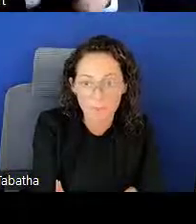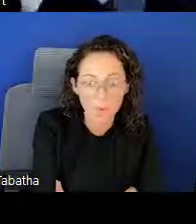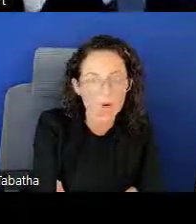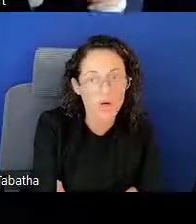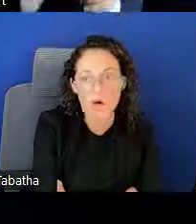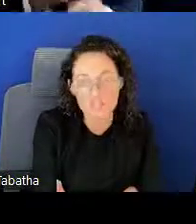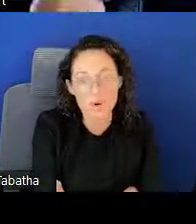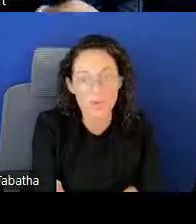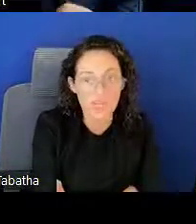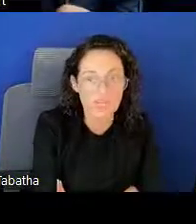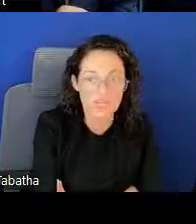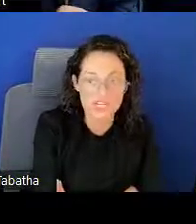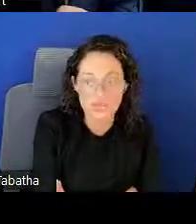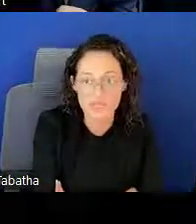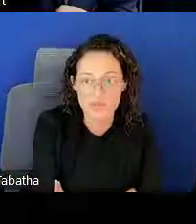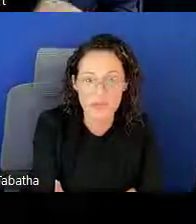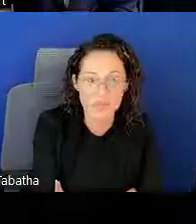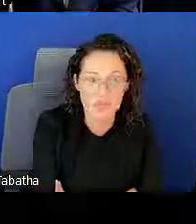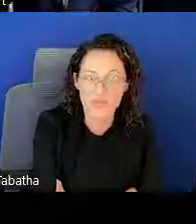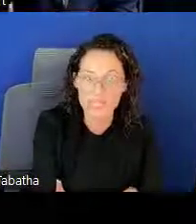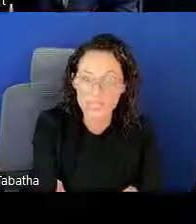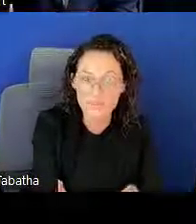or also they can reach out to them on social media.